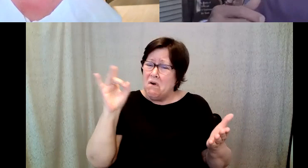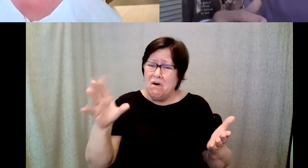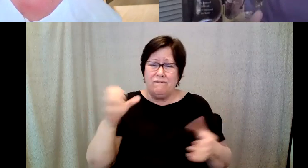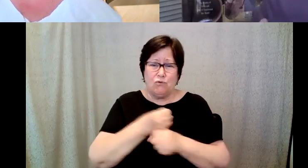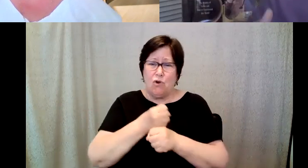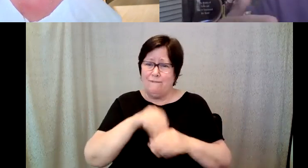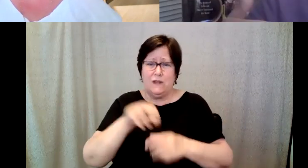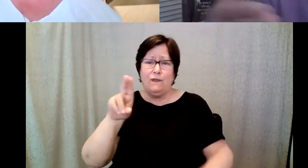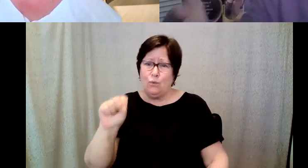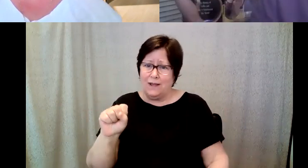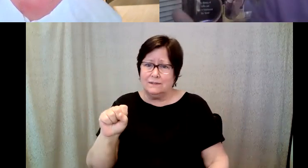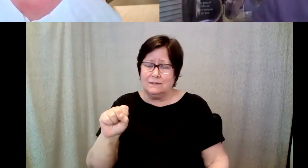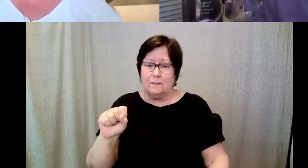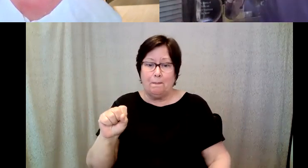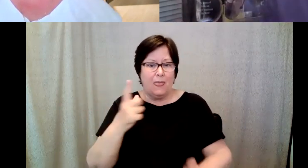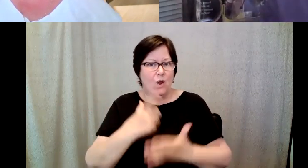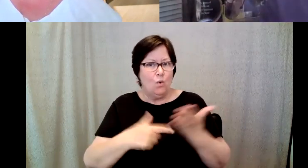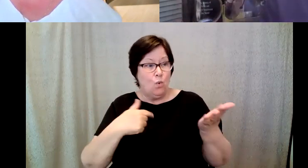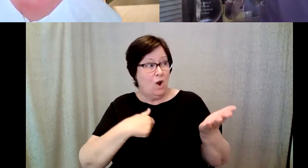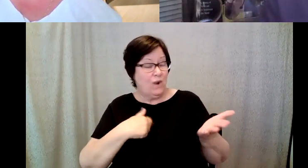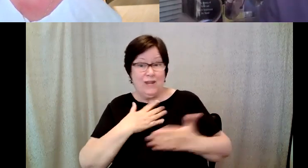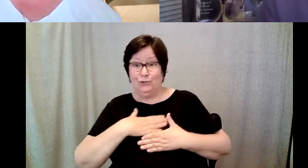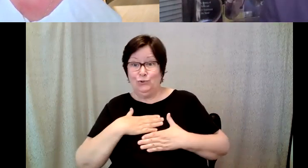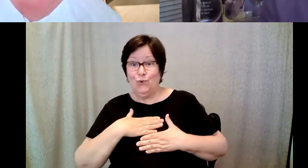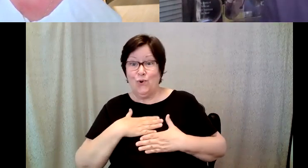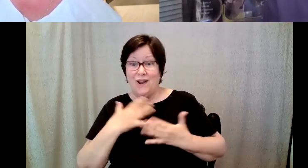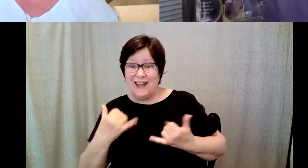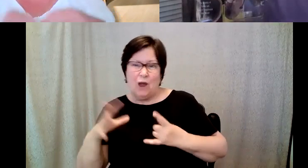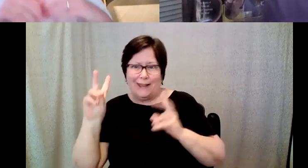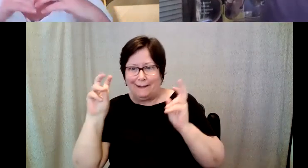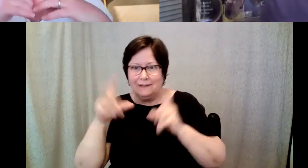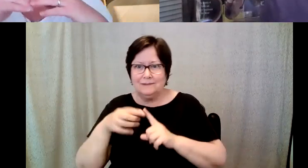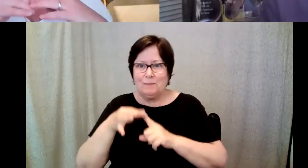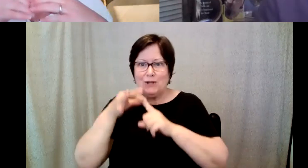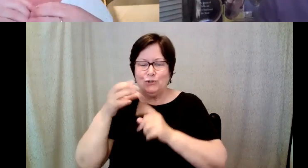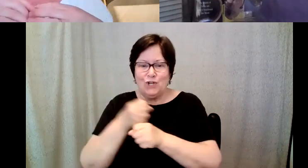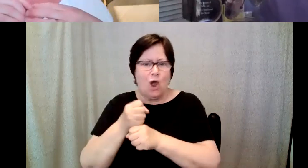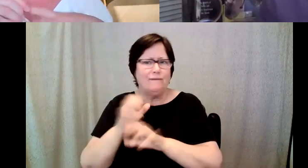D. Major Cohen: What what we've all come to enjoy specialty coffee hasn't been invented